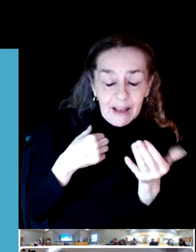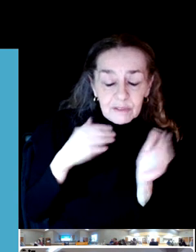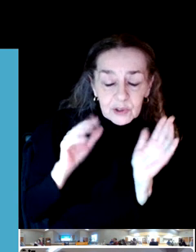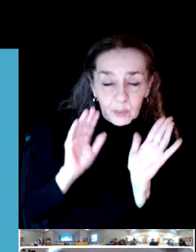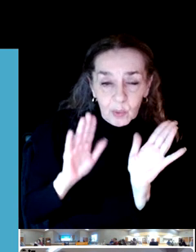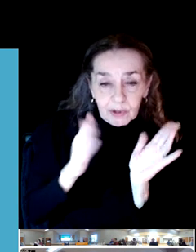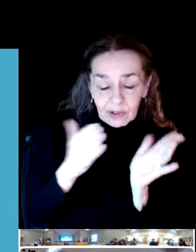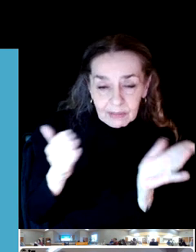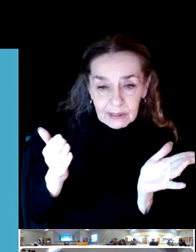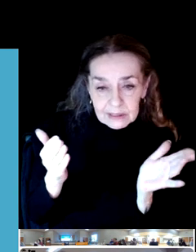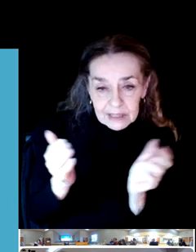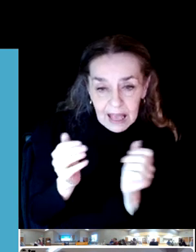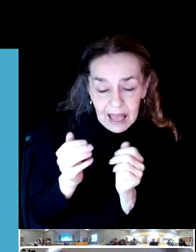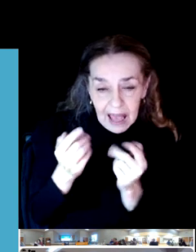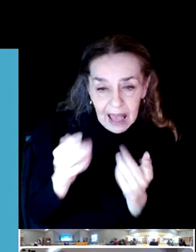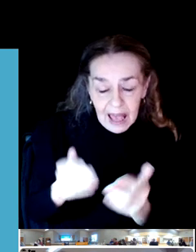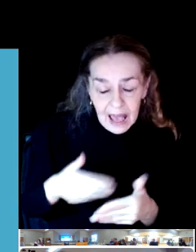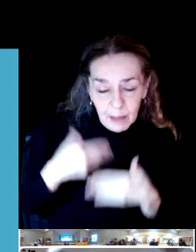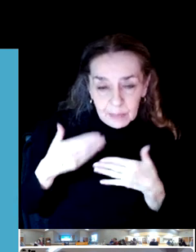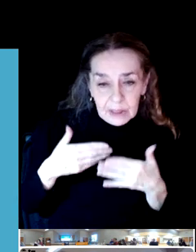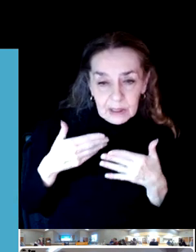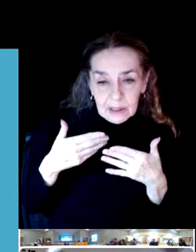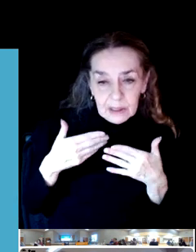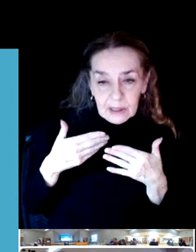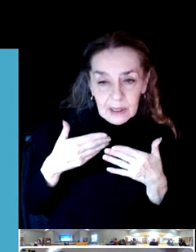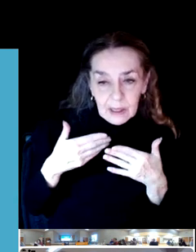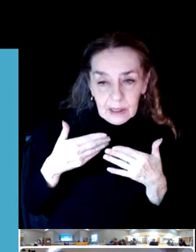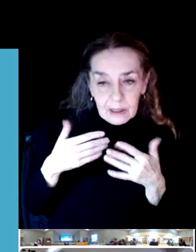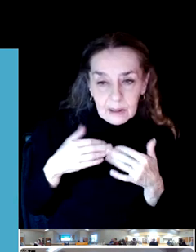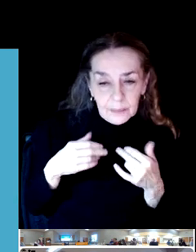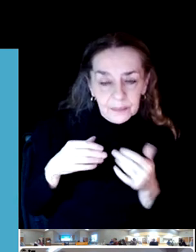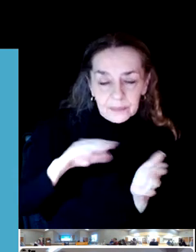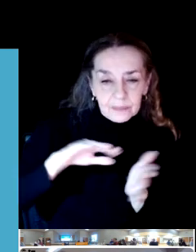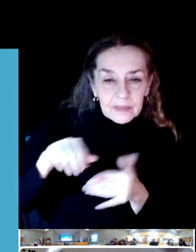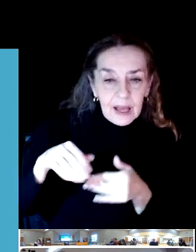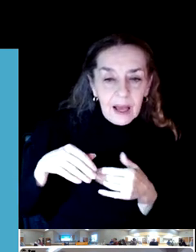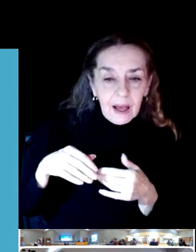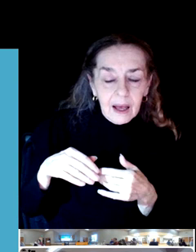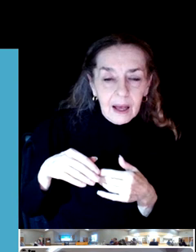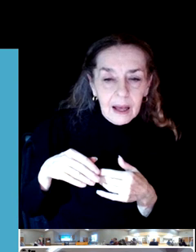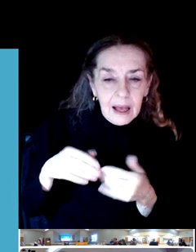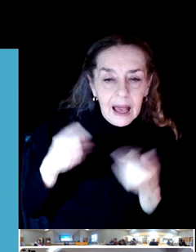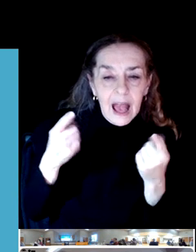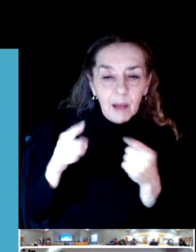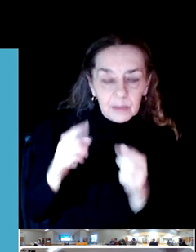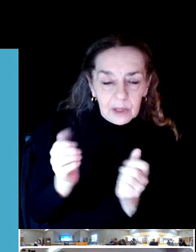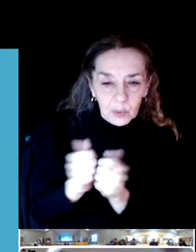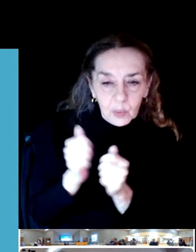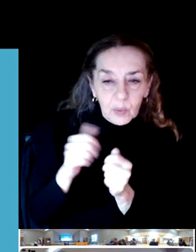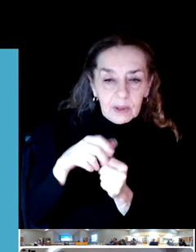And there's other training, stipends, and pay that we haven't been offered in the past. We're going to be able to do that.